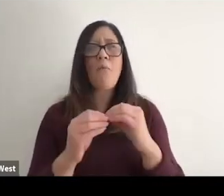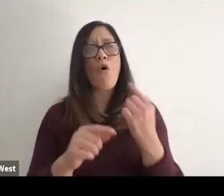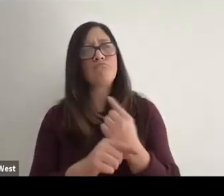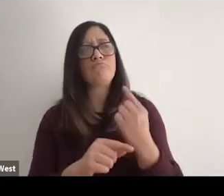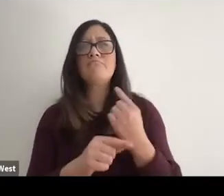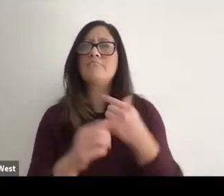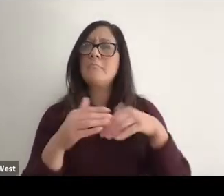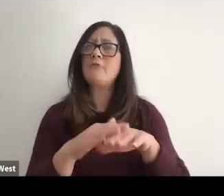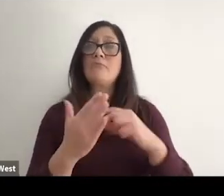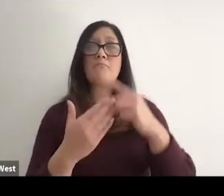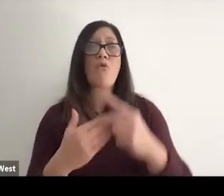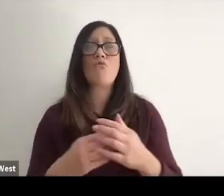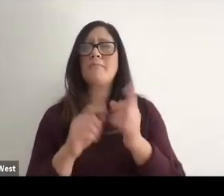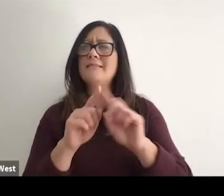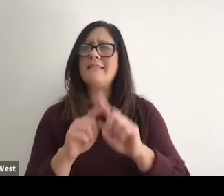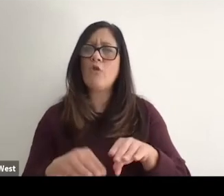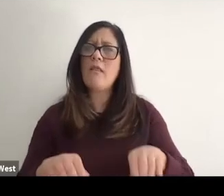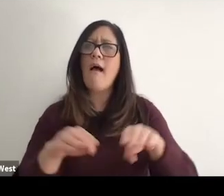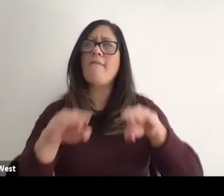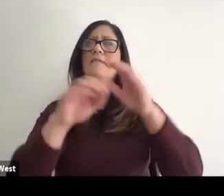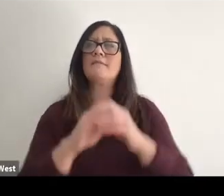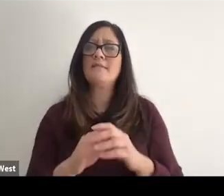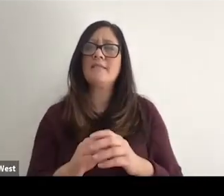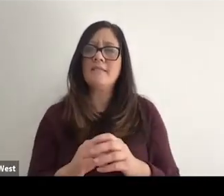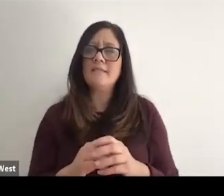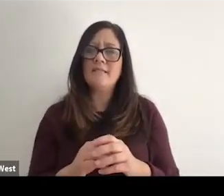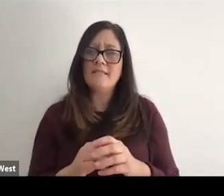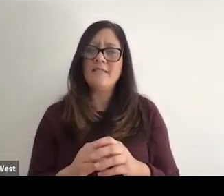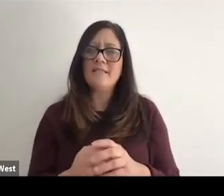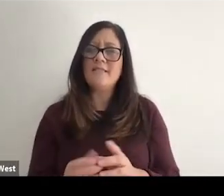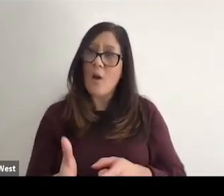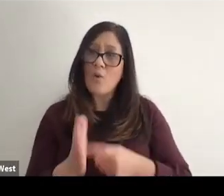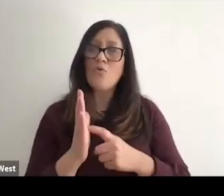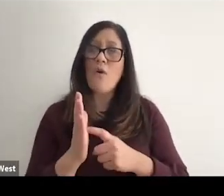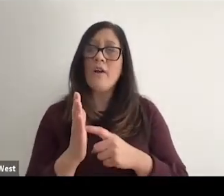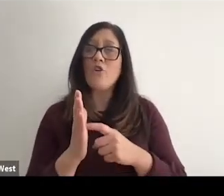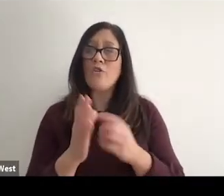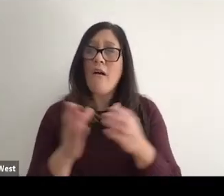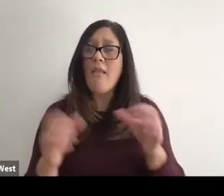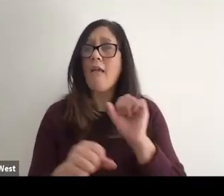programs at all levels. And that will take a shift. And it takes some significant work.